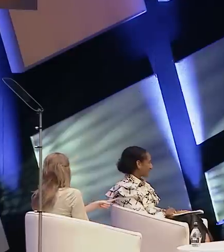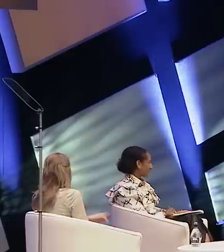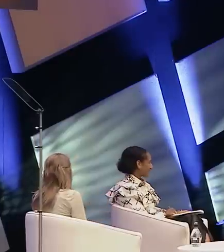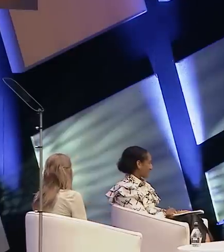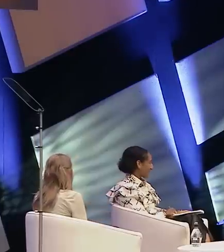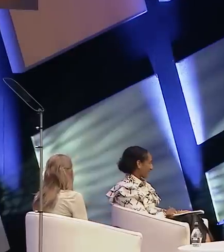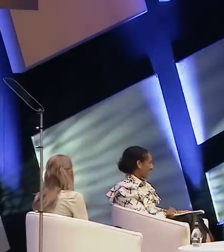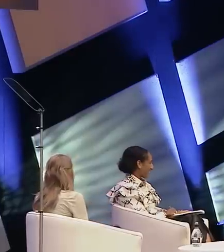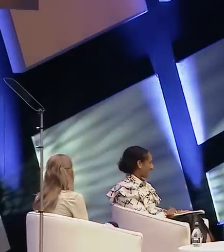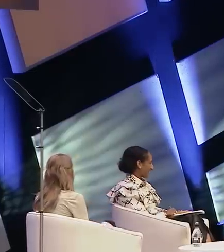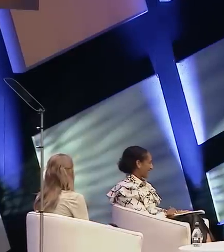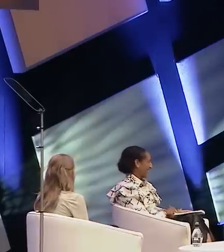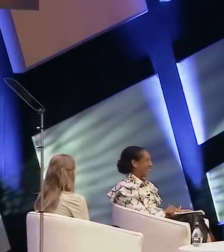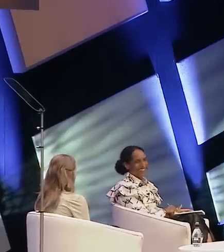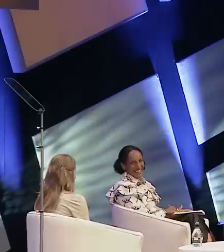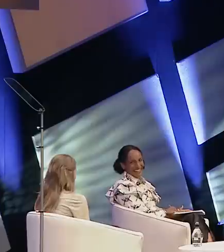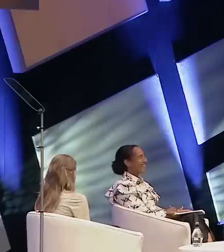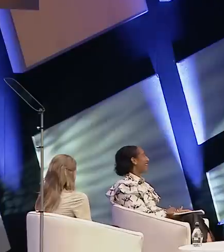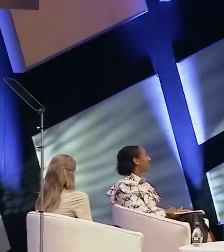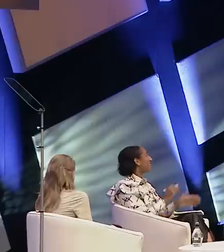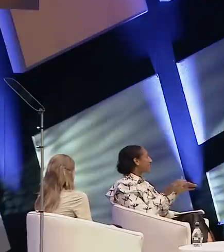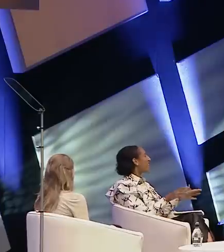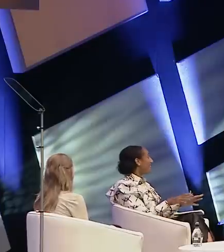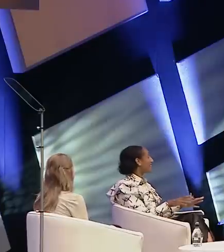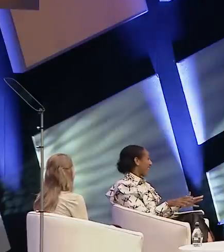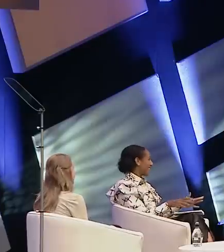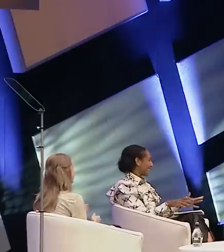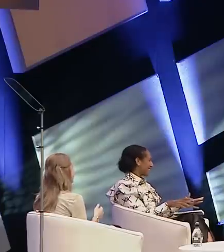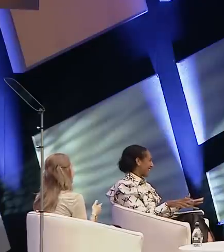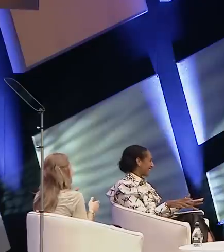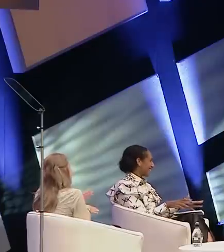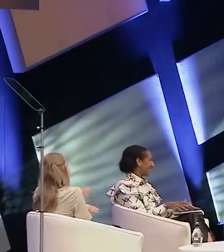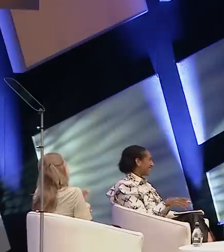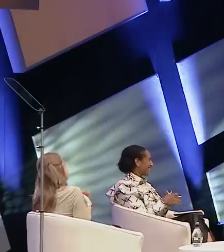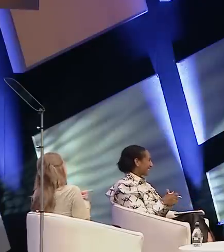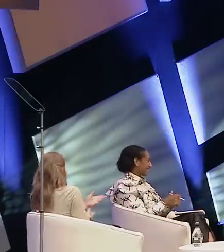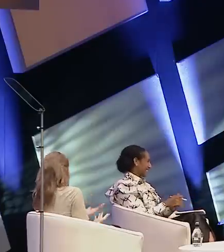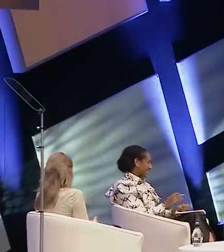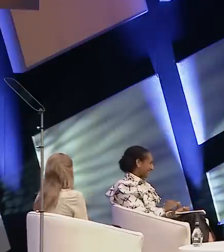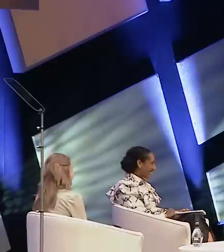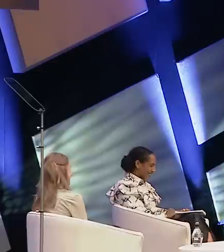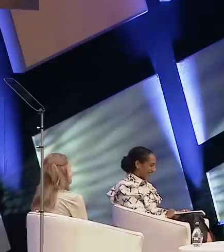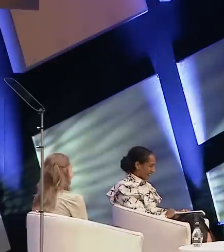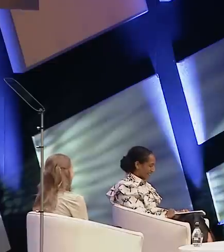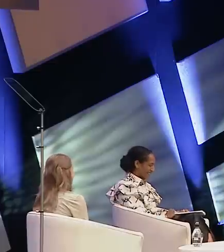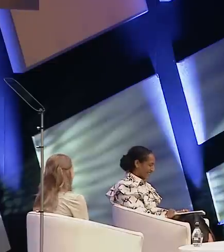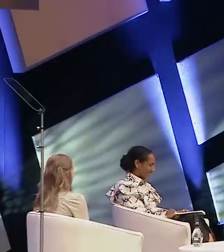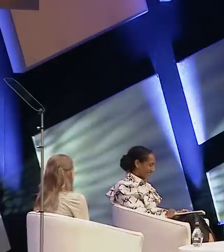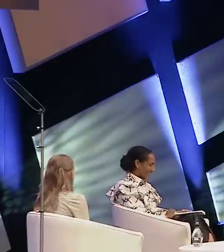When we can watch it? I don't know it's early stages isn't it!